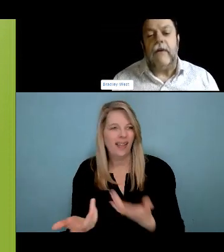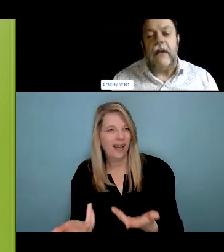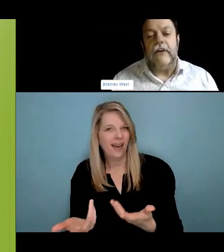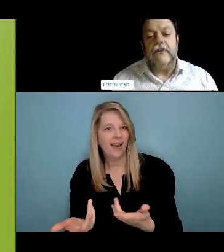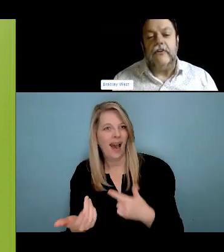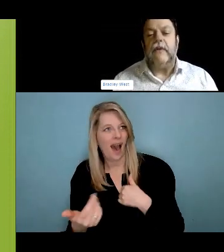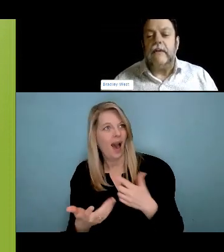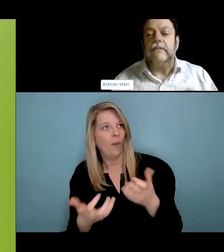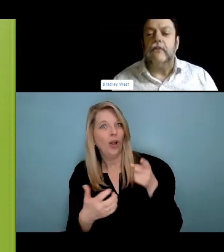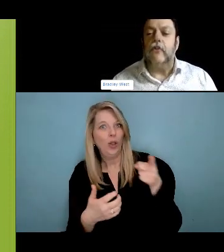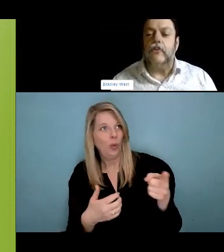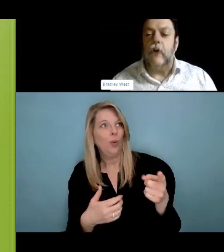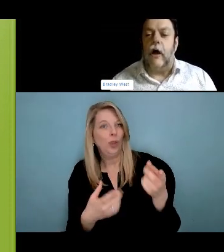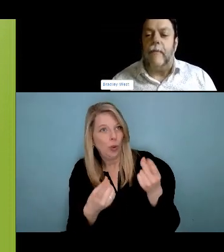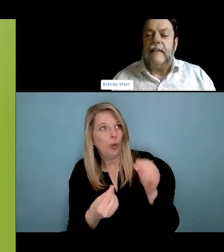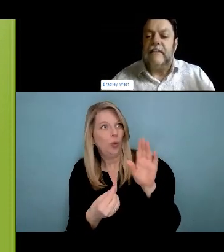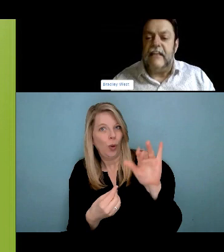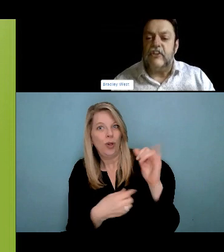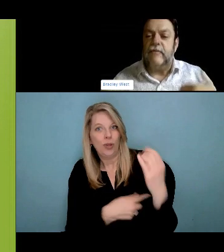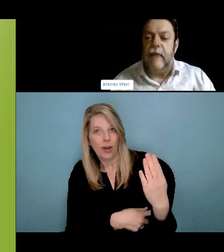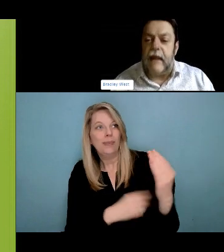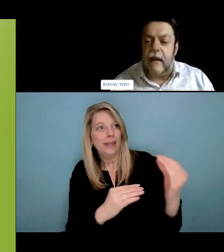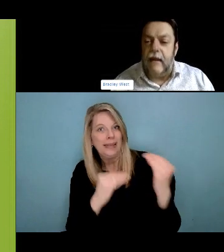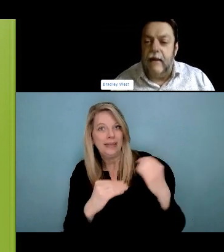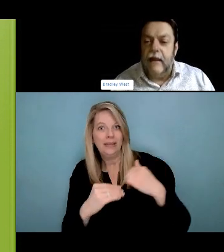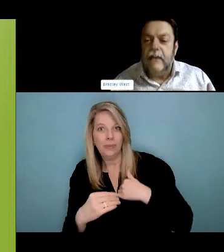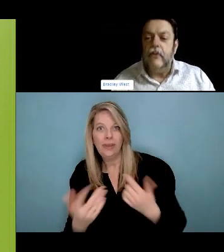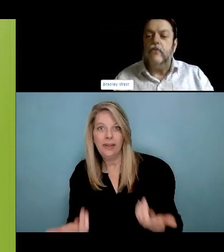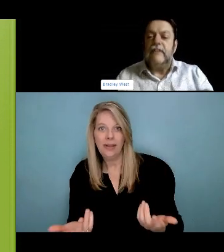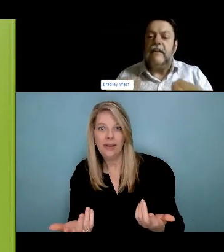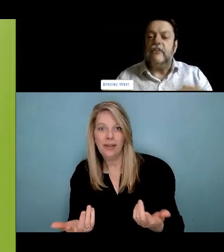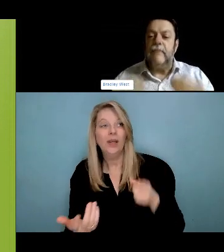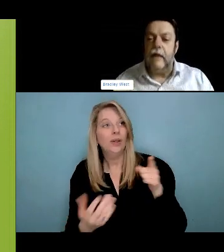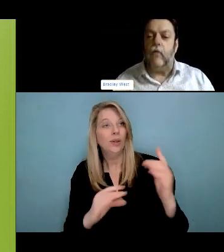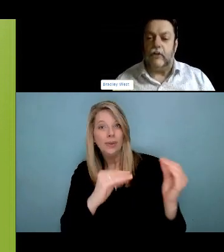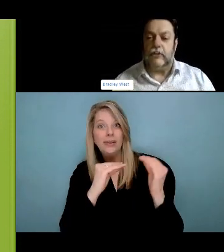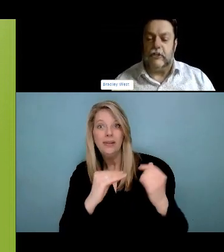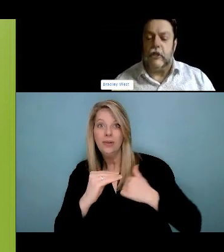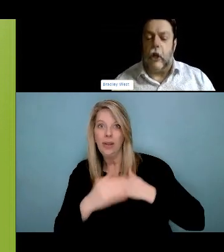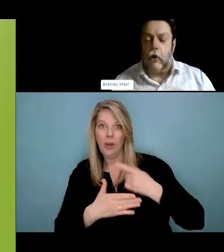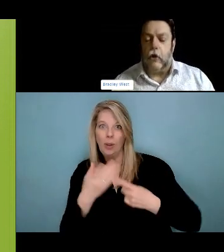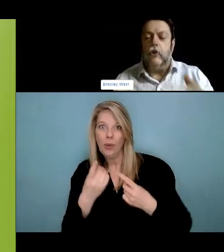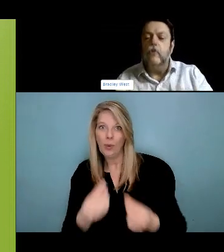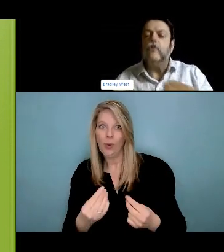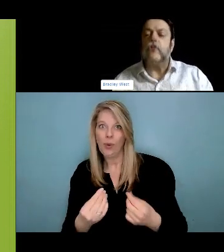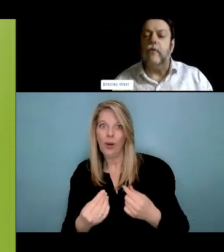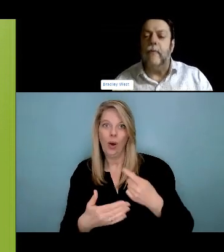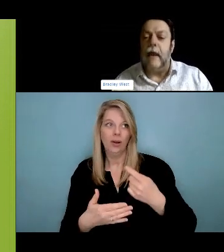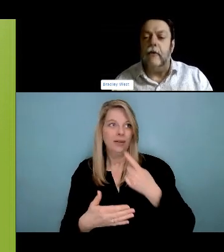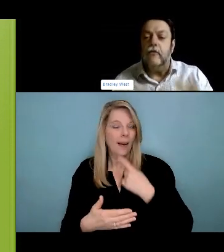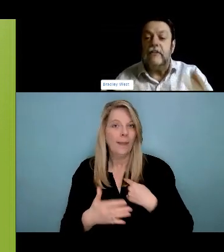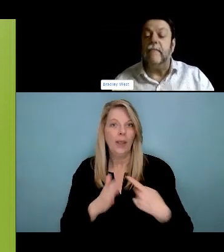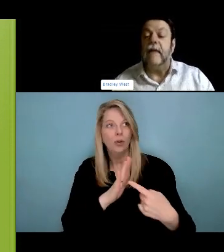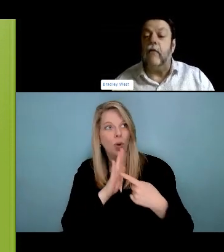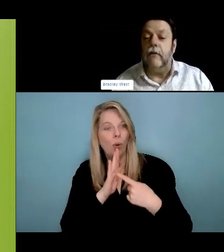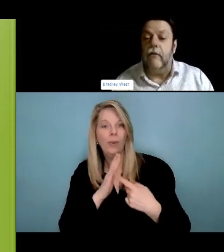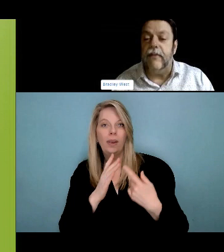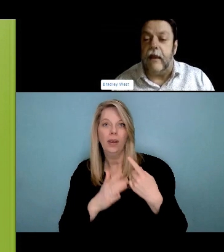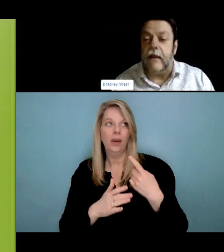Sorry, I had my mute on there still. I apologize for that. I was saying, if you wanna check